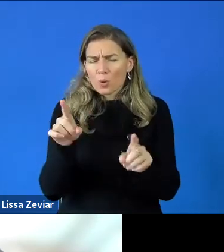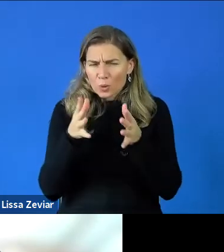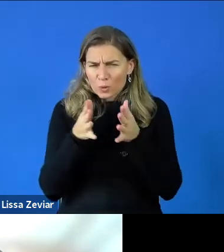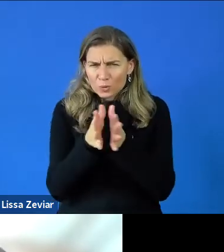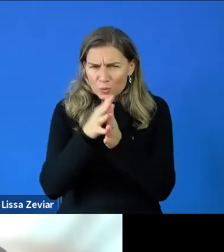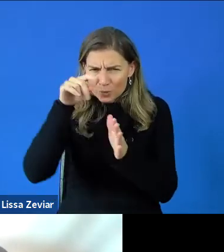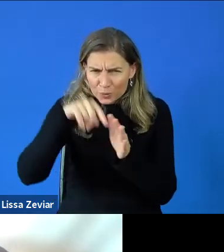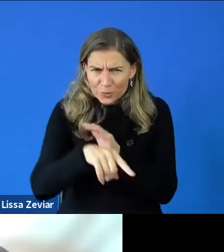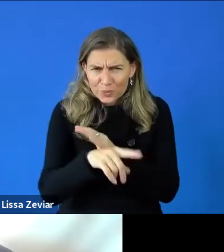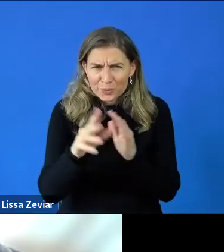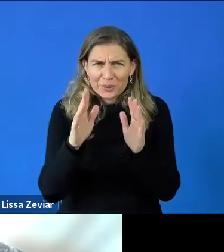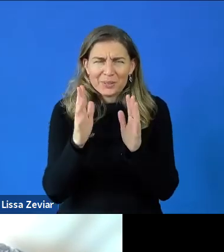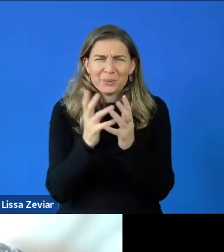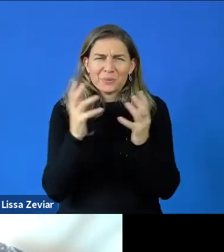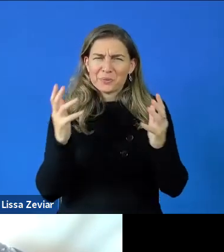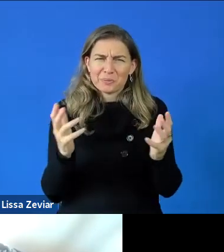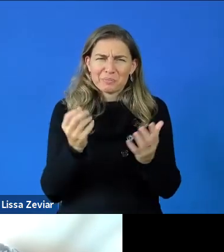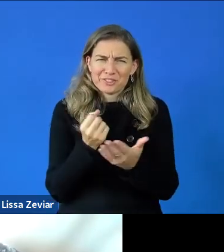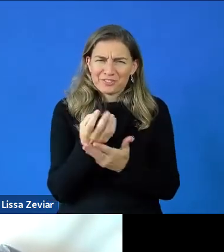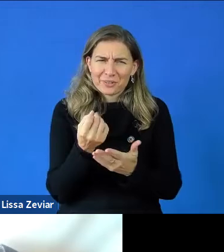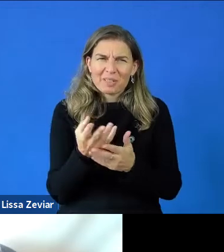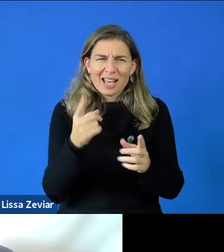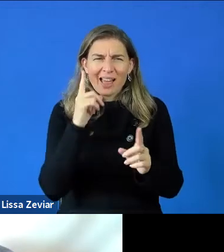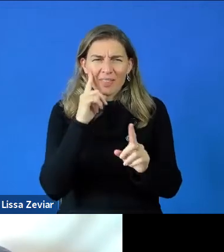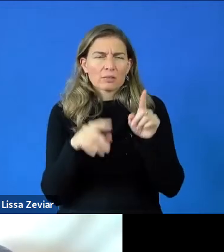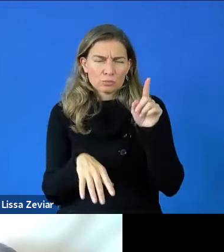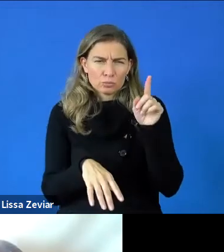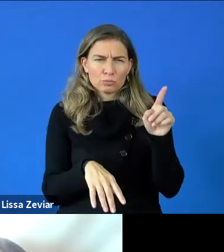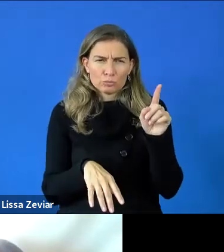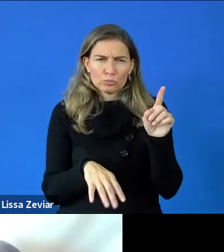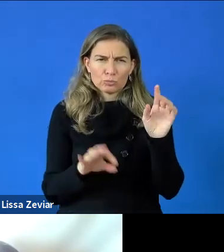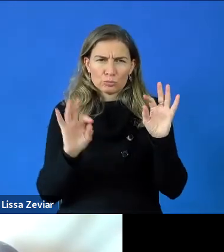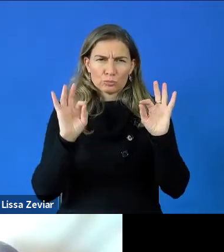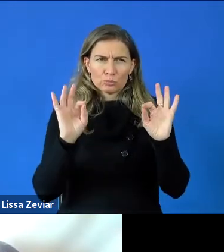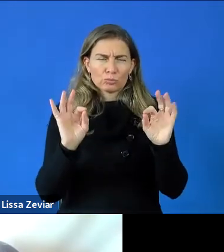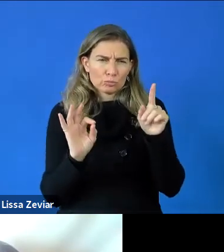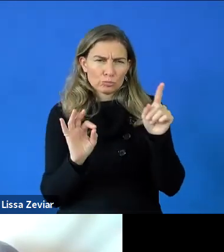if we leave it here, and in the future this slide would be there for you.